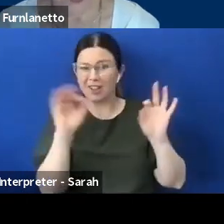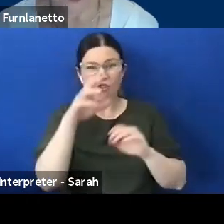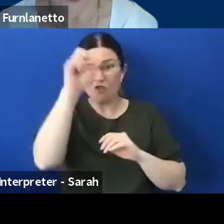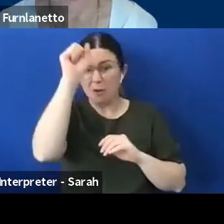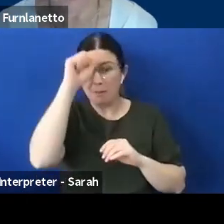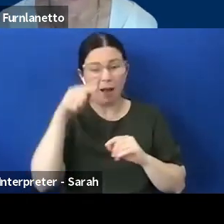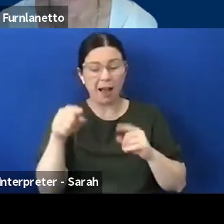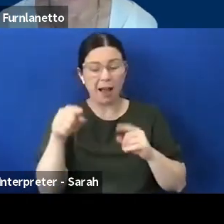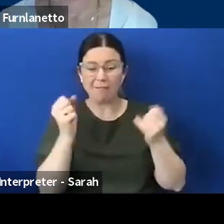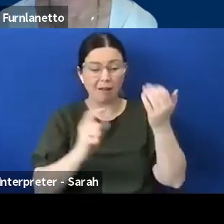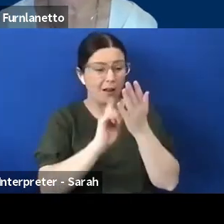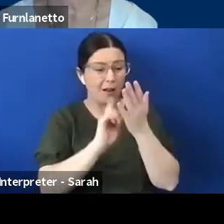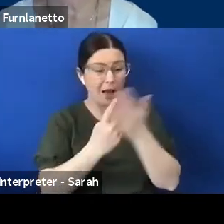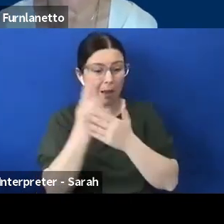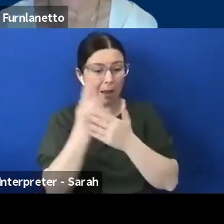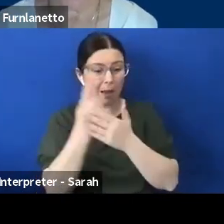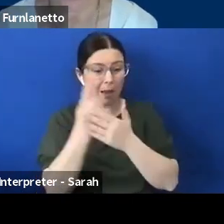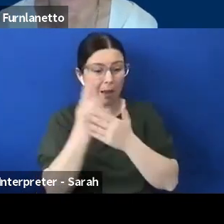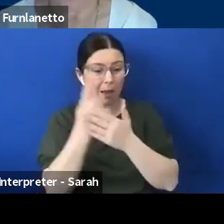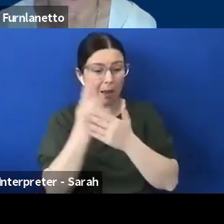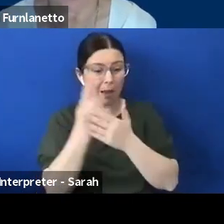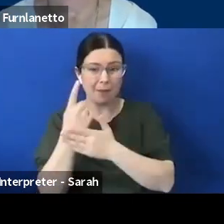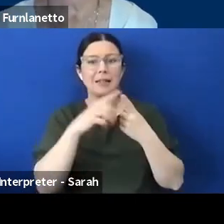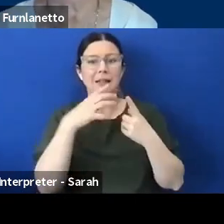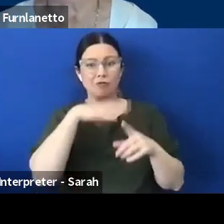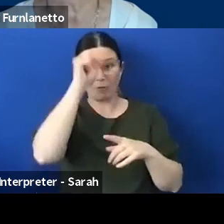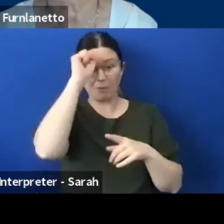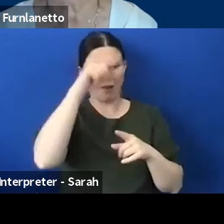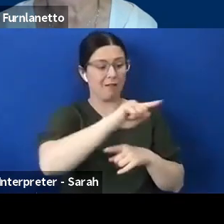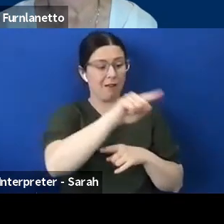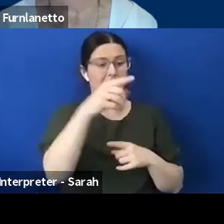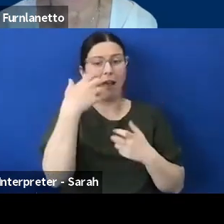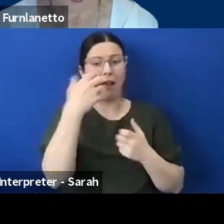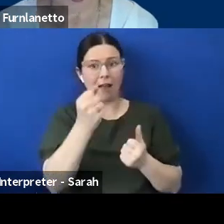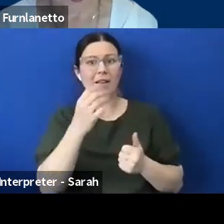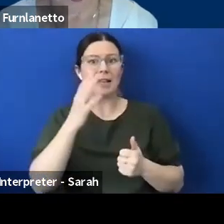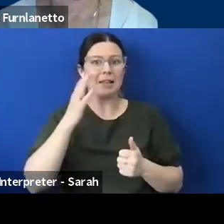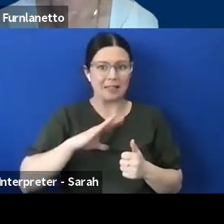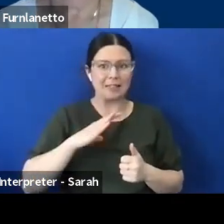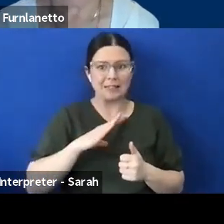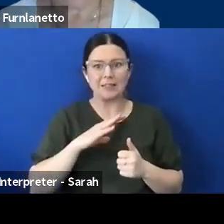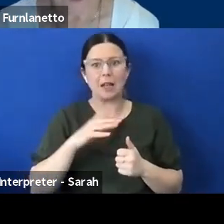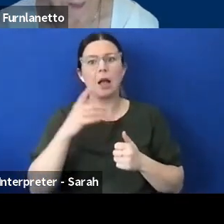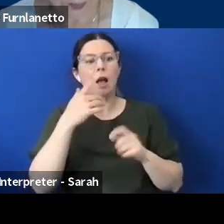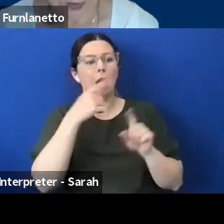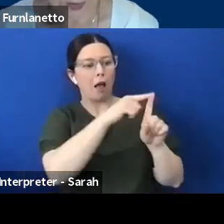and interests needs and indeed the expertise of people with disability, thank you for your time